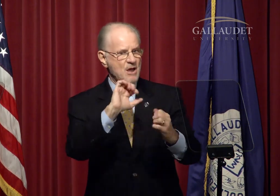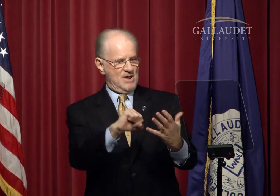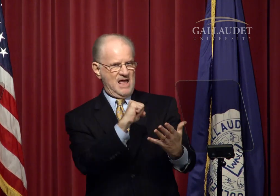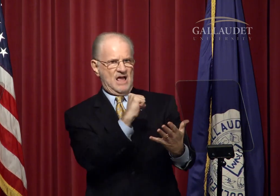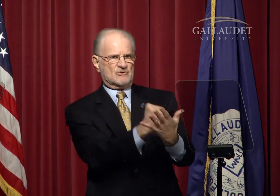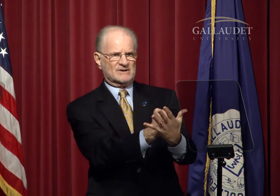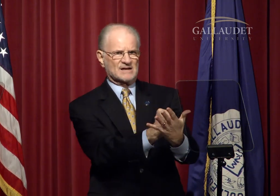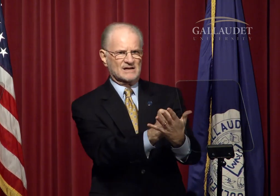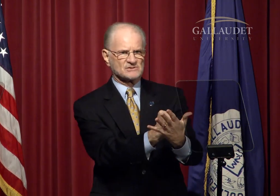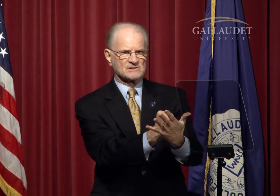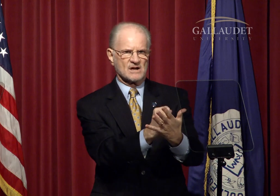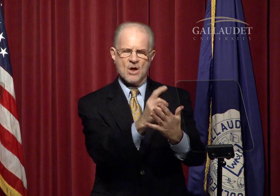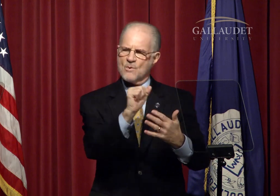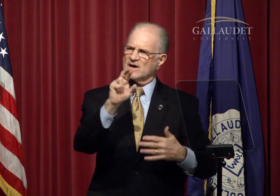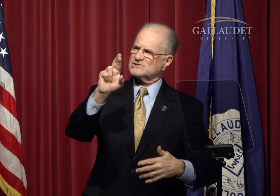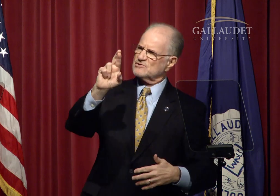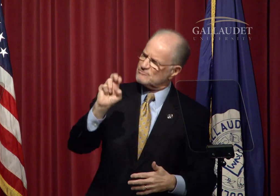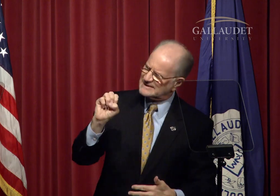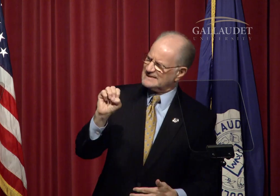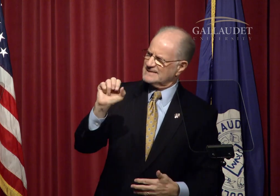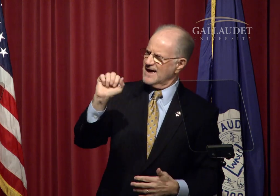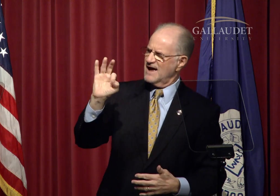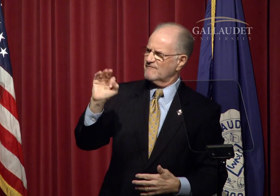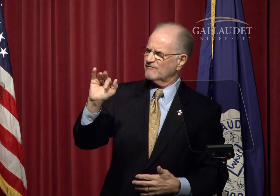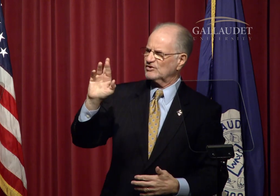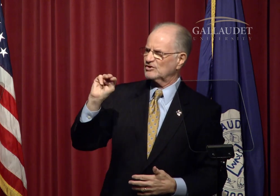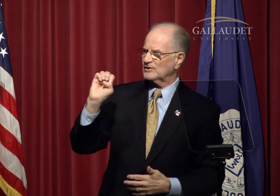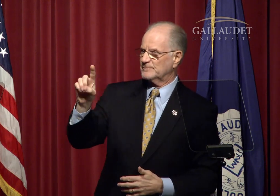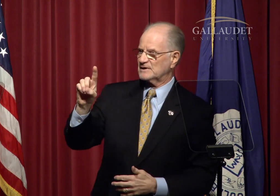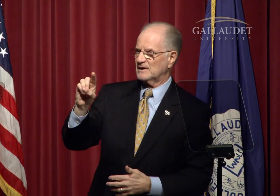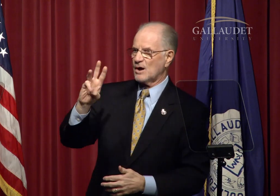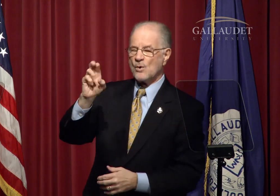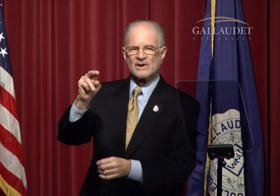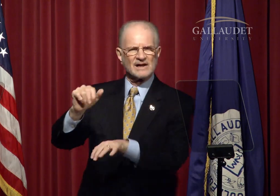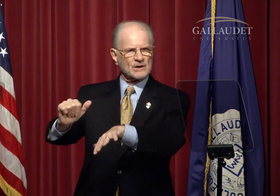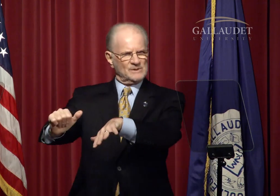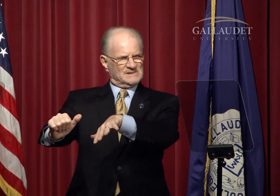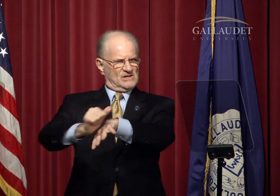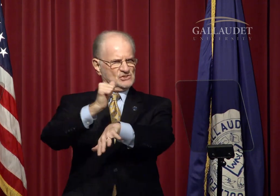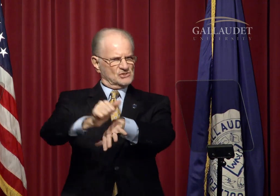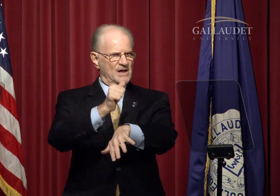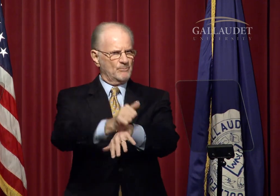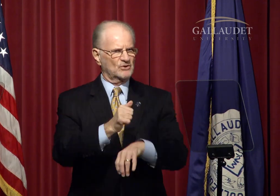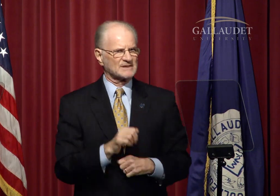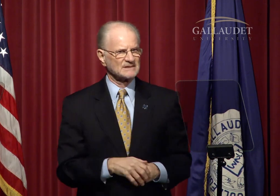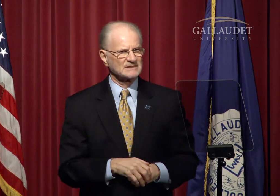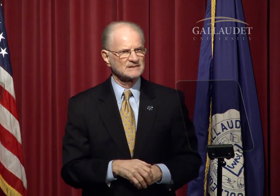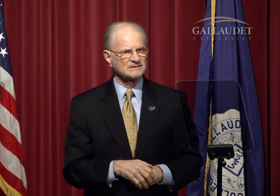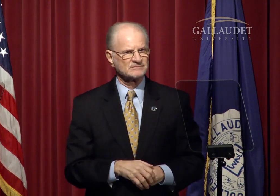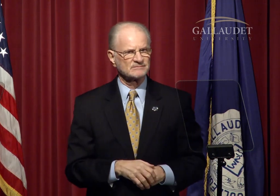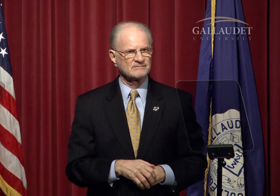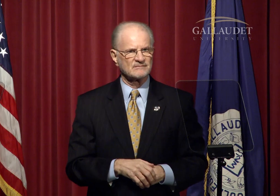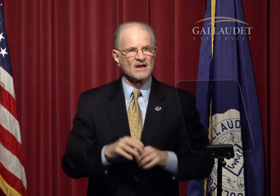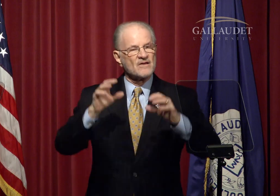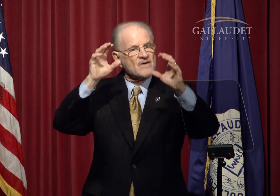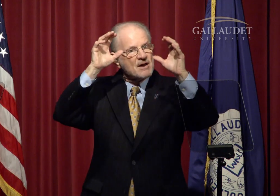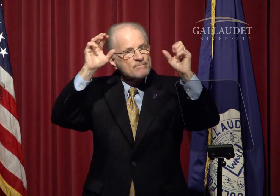to ensure that our accreditation was reaffirmed when it was in jeopardy.